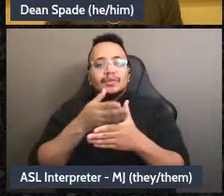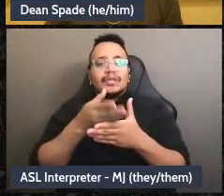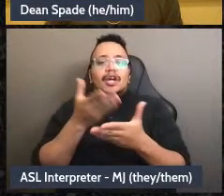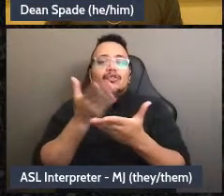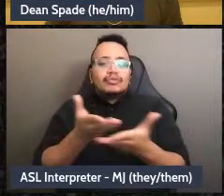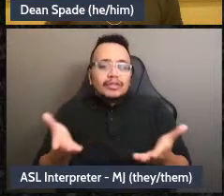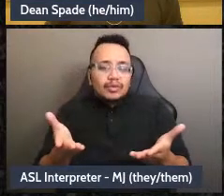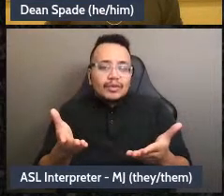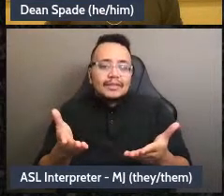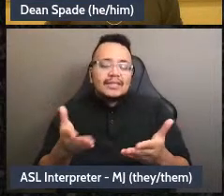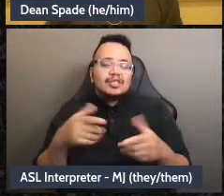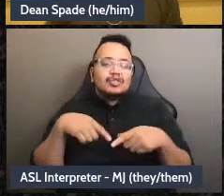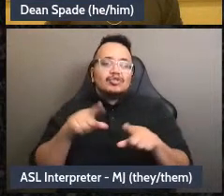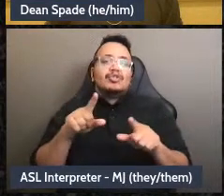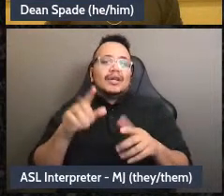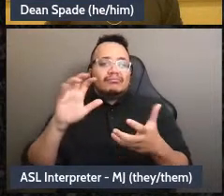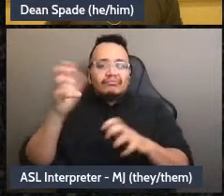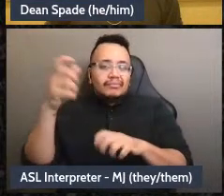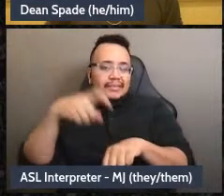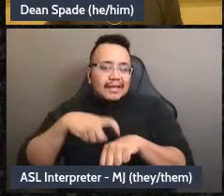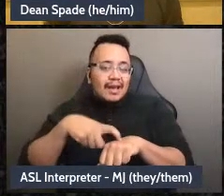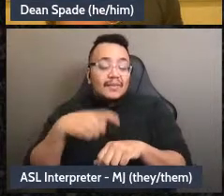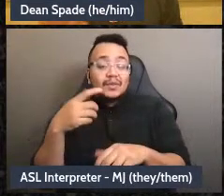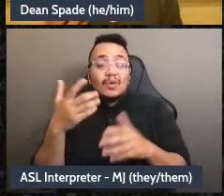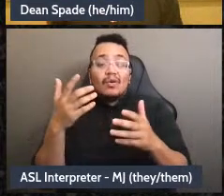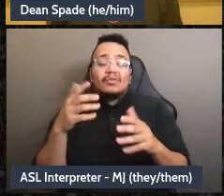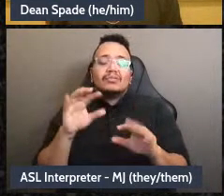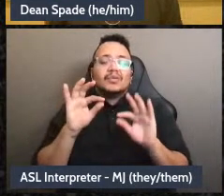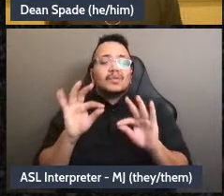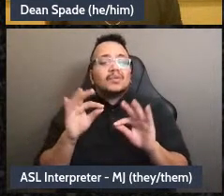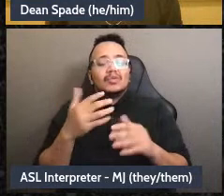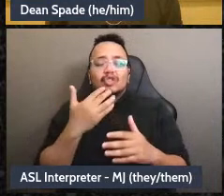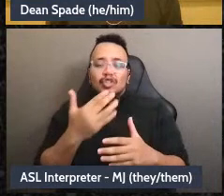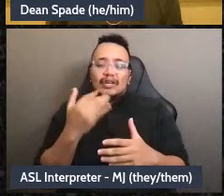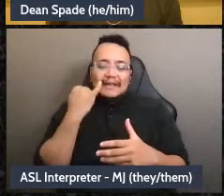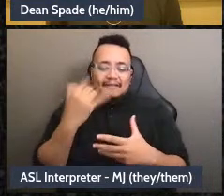So the more we have this skill the more prepared we are for the coming disasters